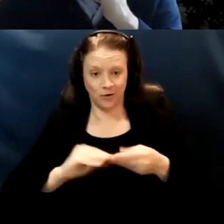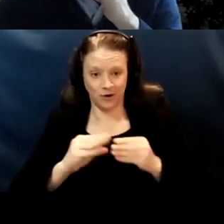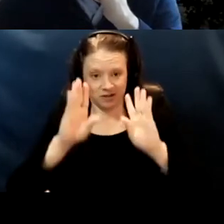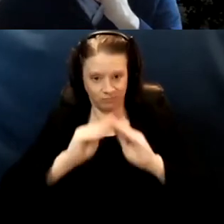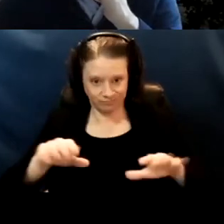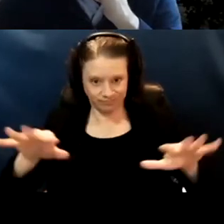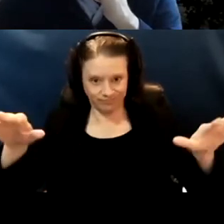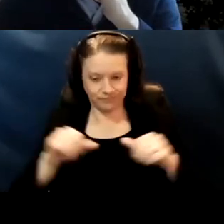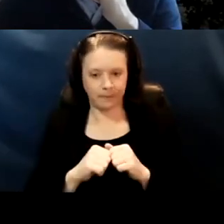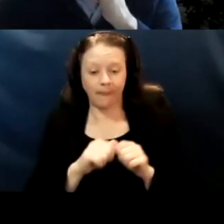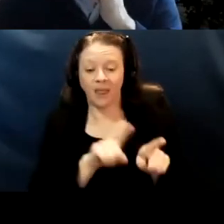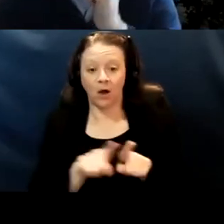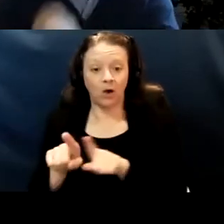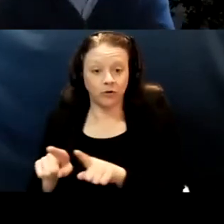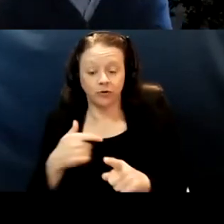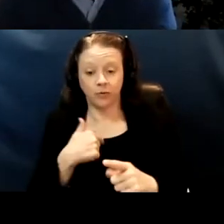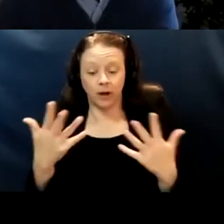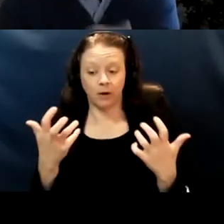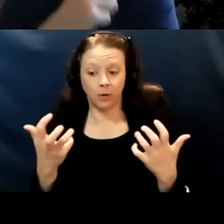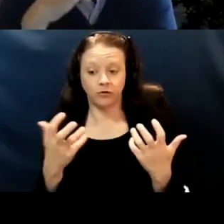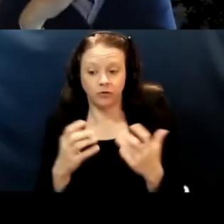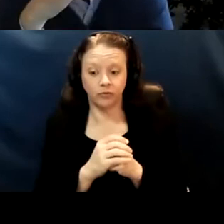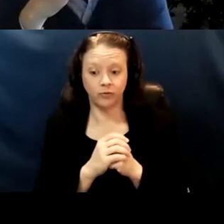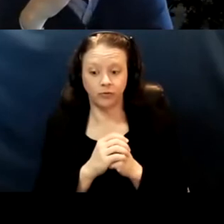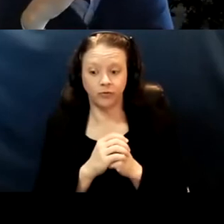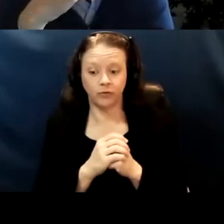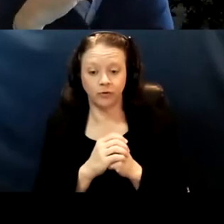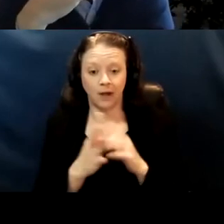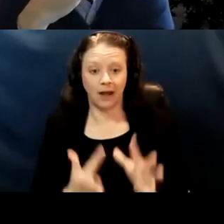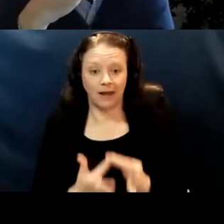I also just wanna, unless we wanna keep on going